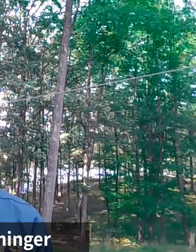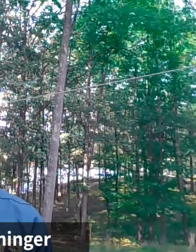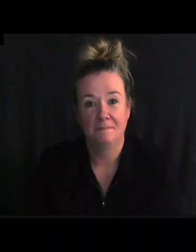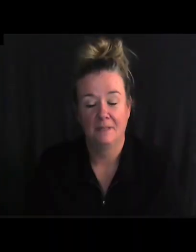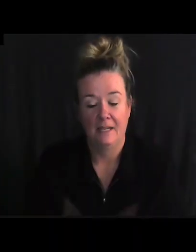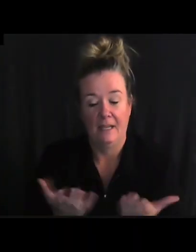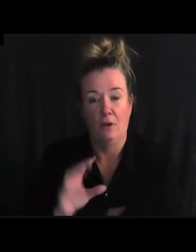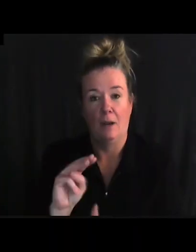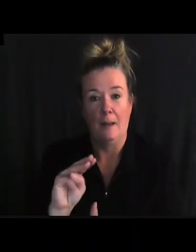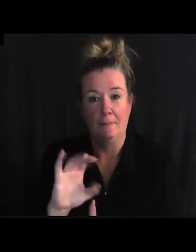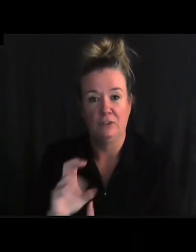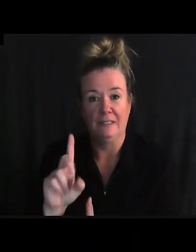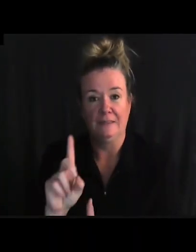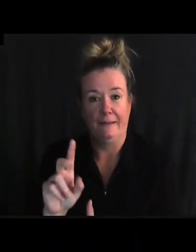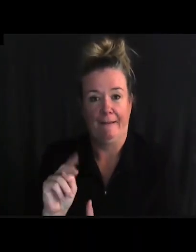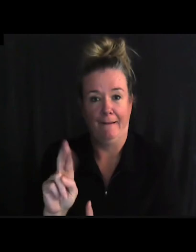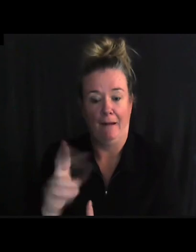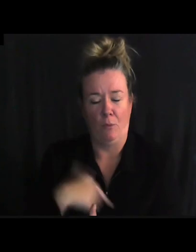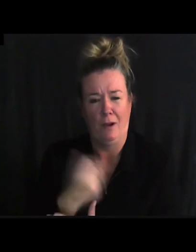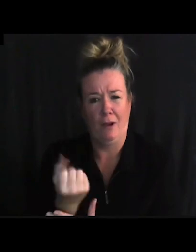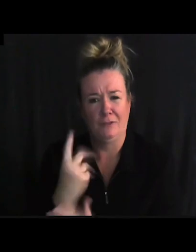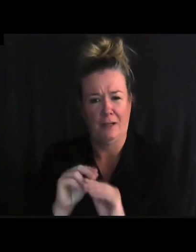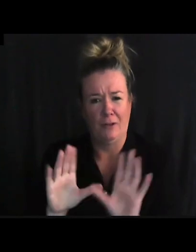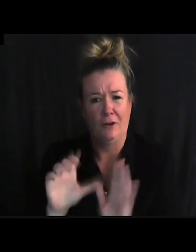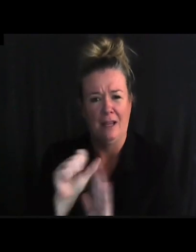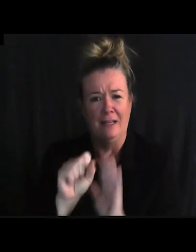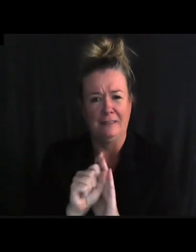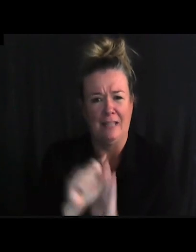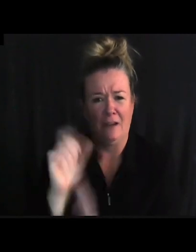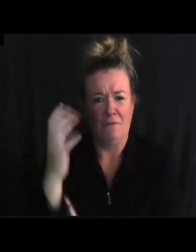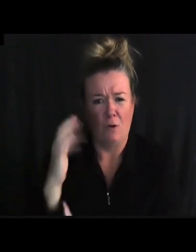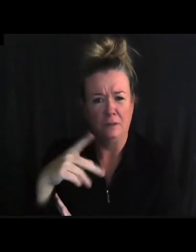At the Michigan Department of Natural Resources we understand that our beautiful state forests,